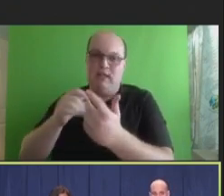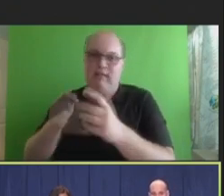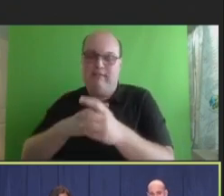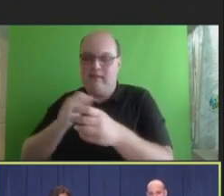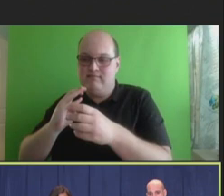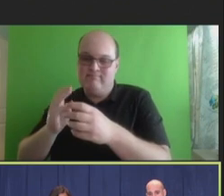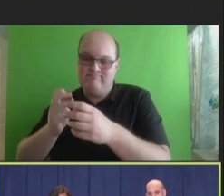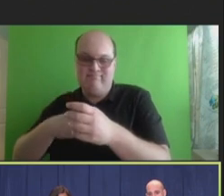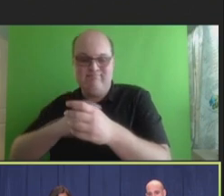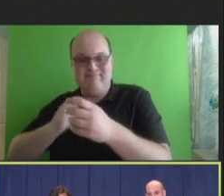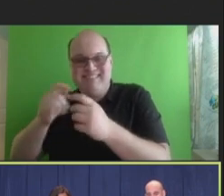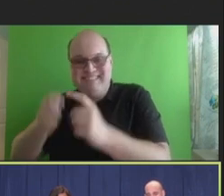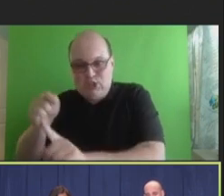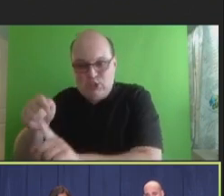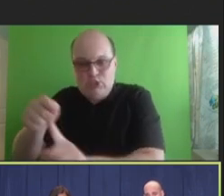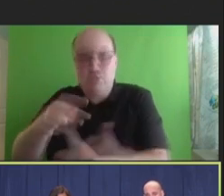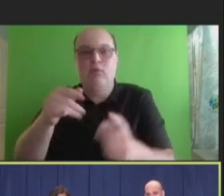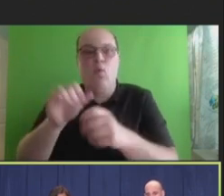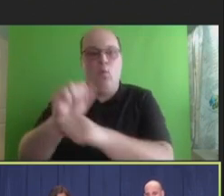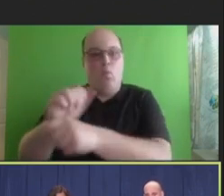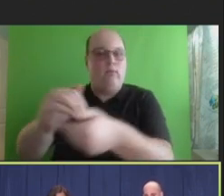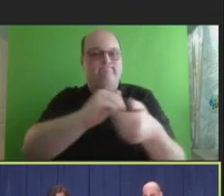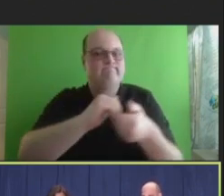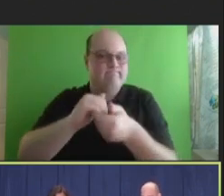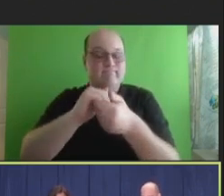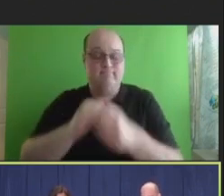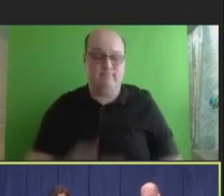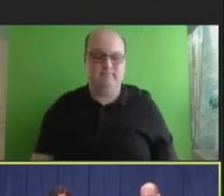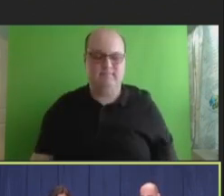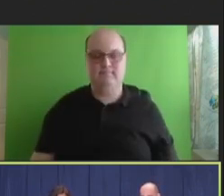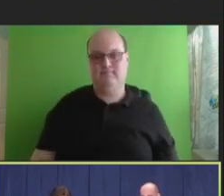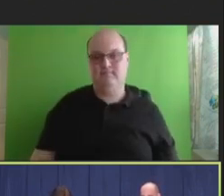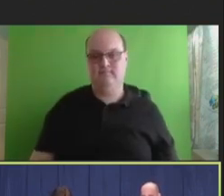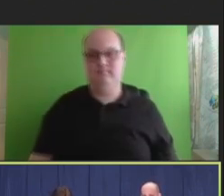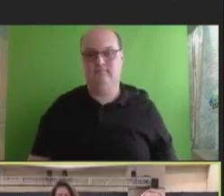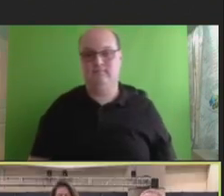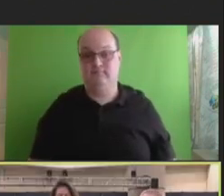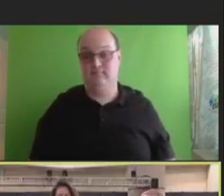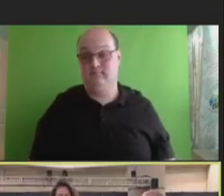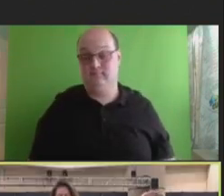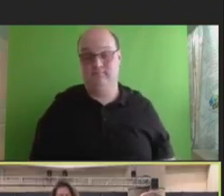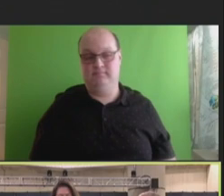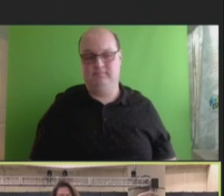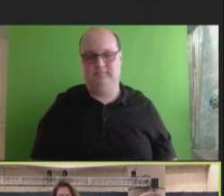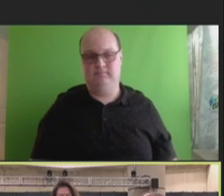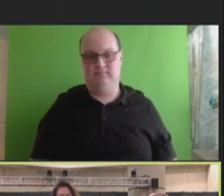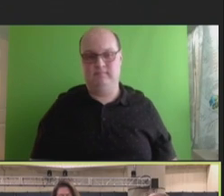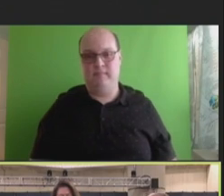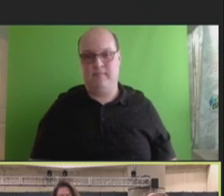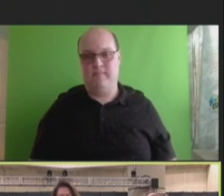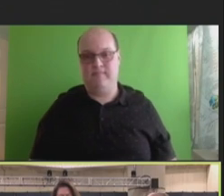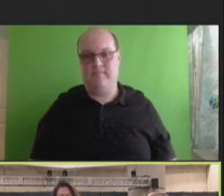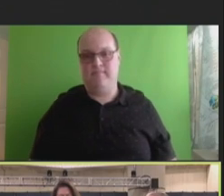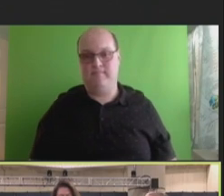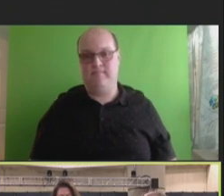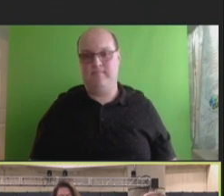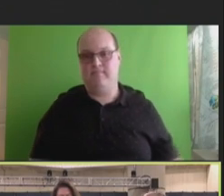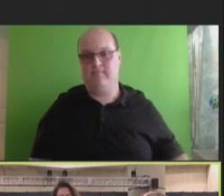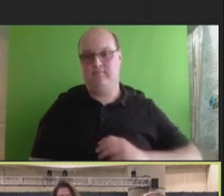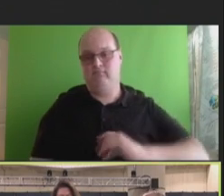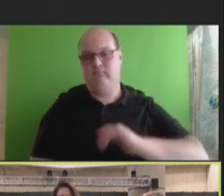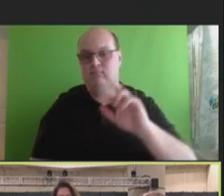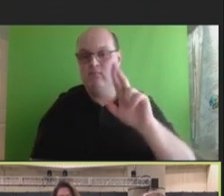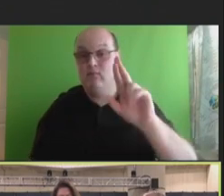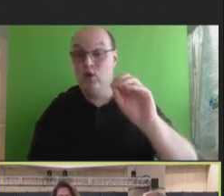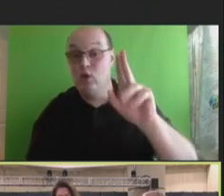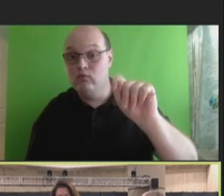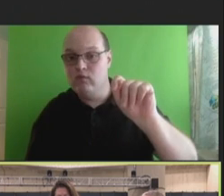Robert Hopkins, Jr.: All right, well, I don't see any other questions or comments